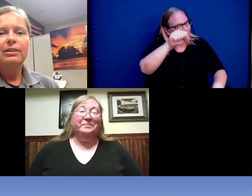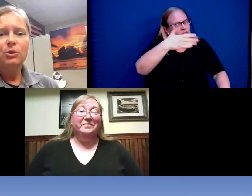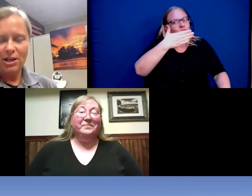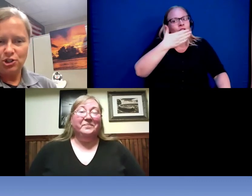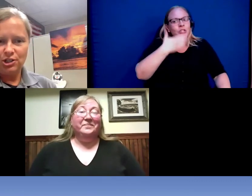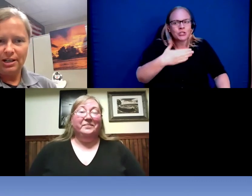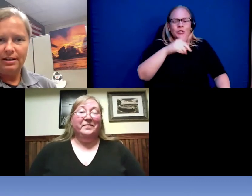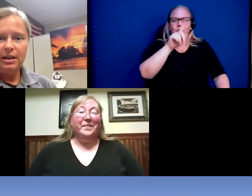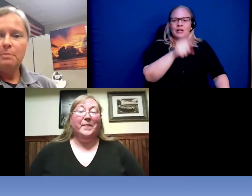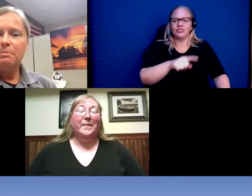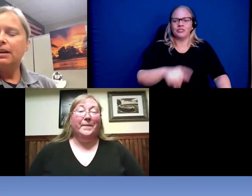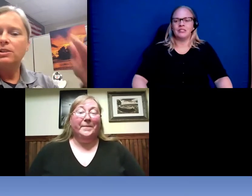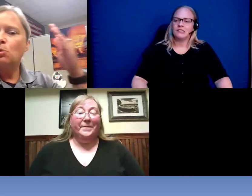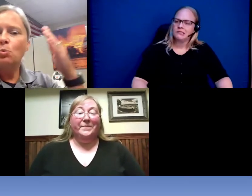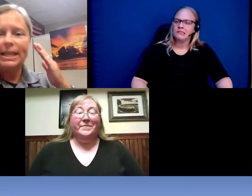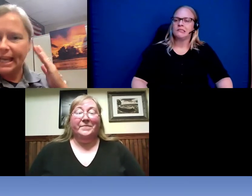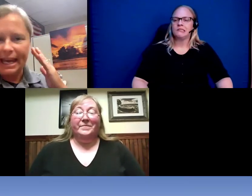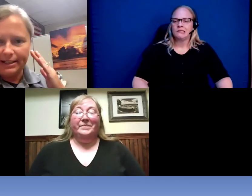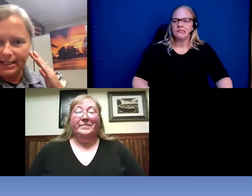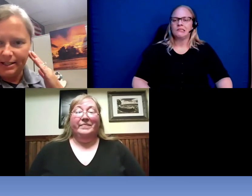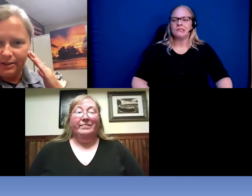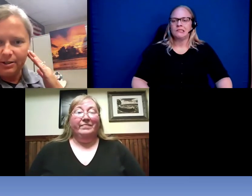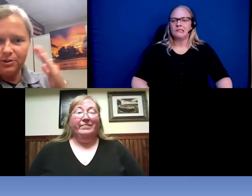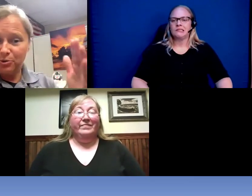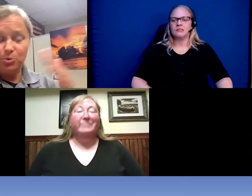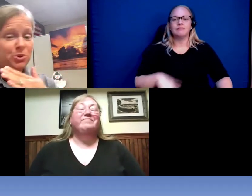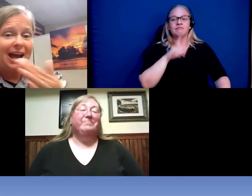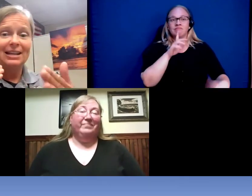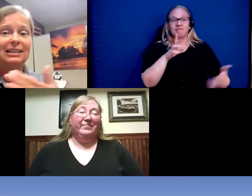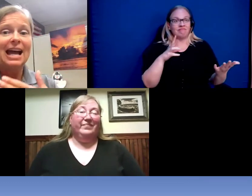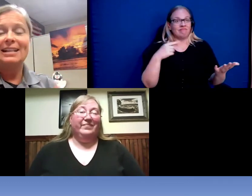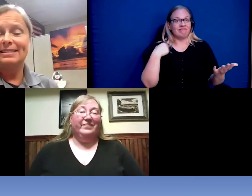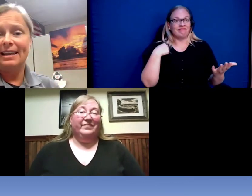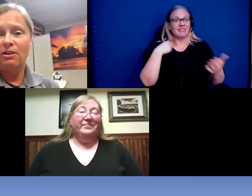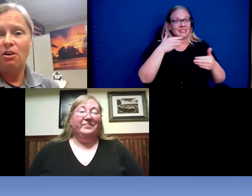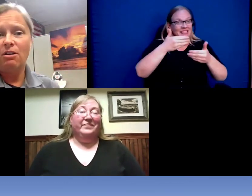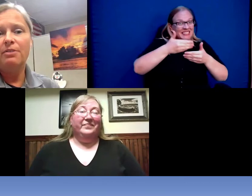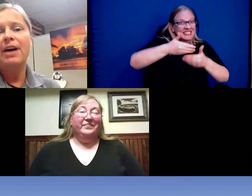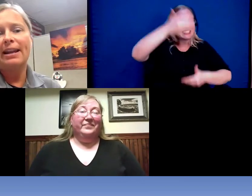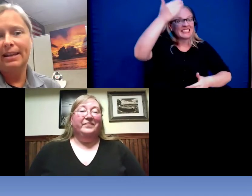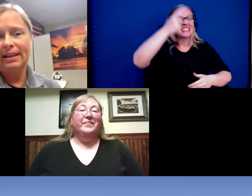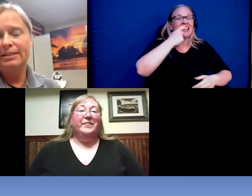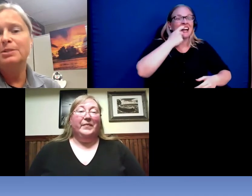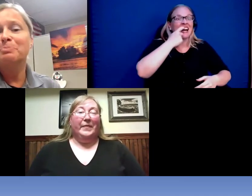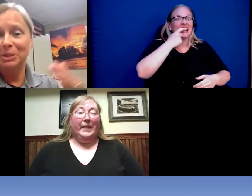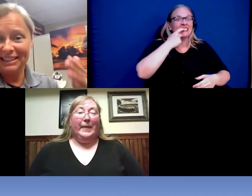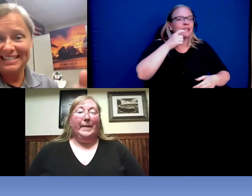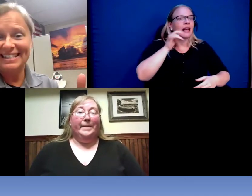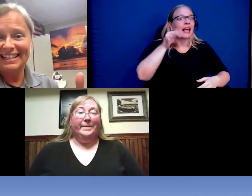question. Because we can't hear through that glass at all . That is ballistic